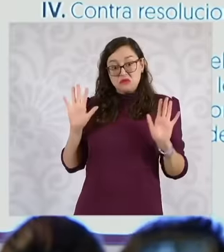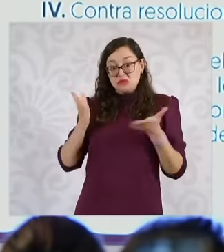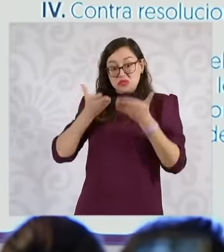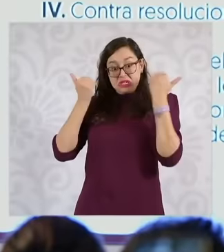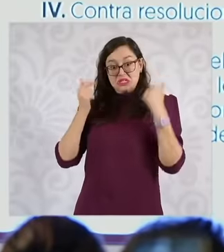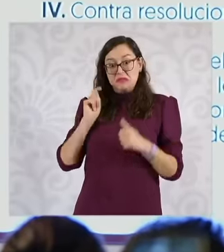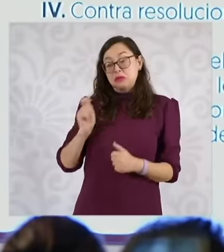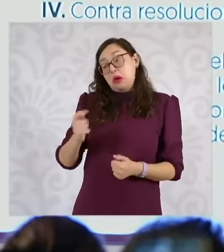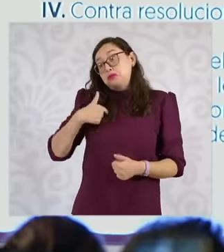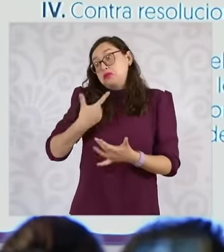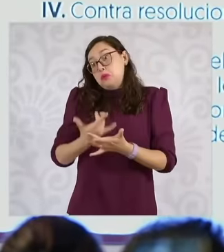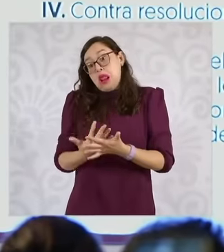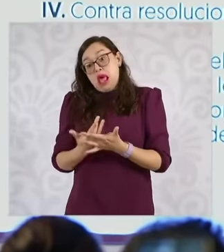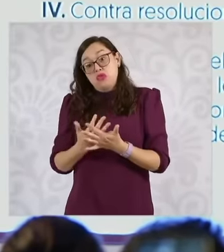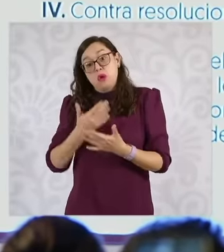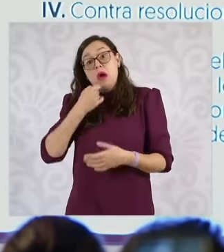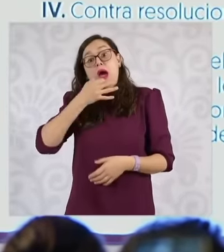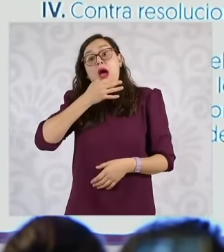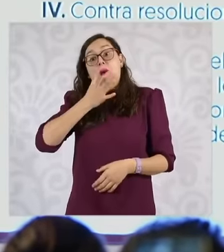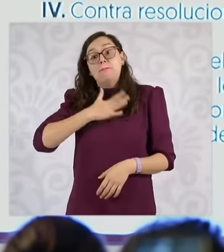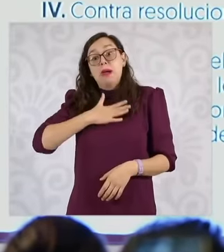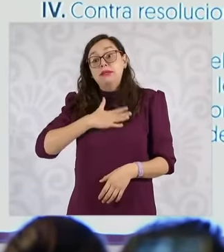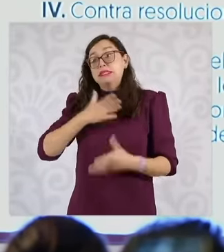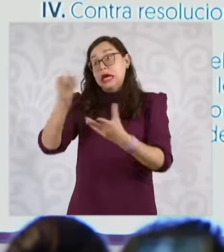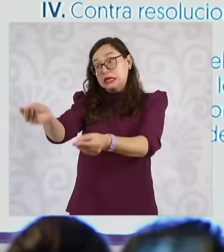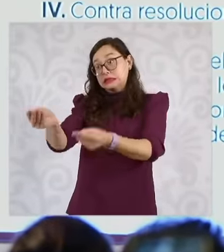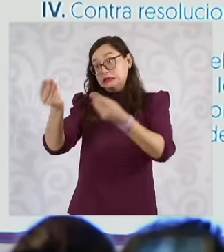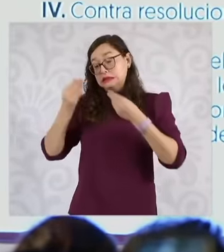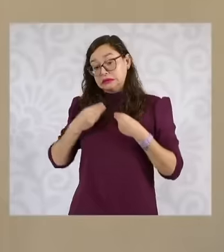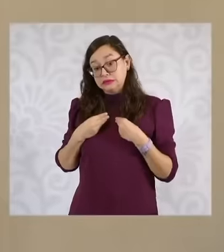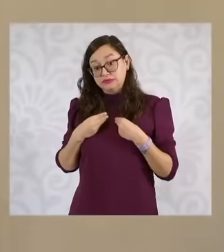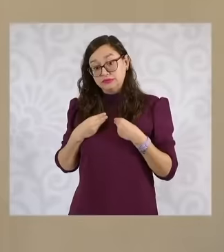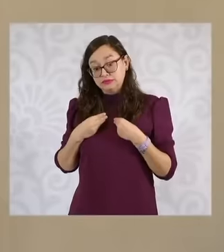but the moment the notification is received then it